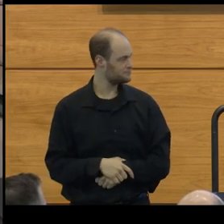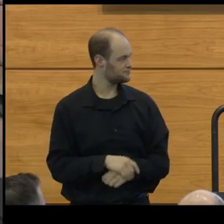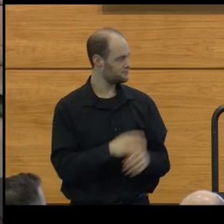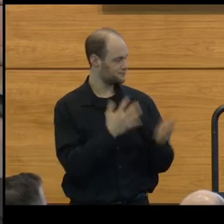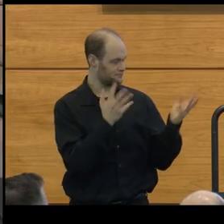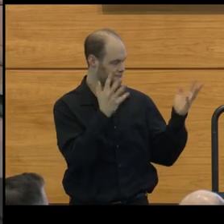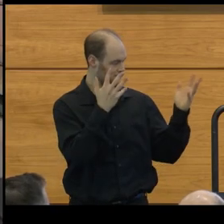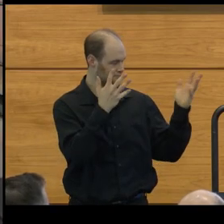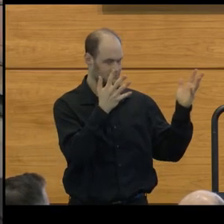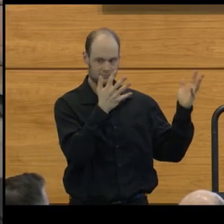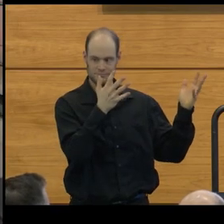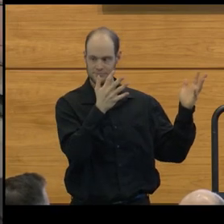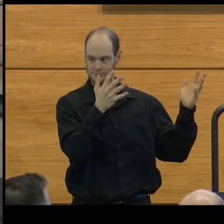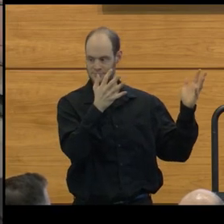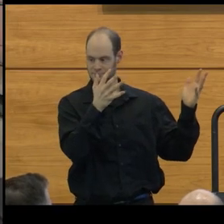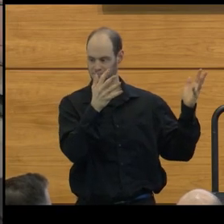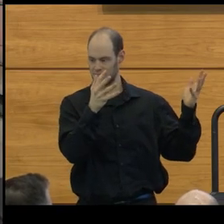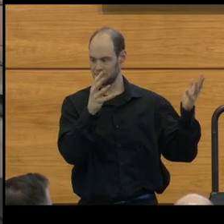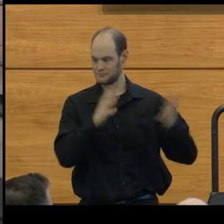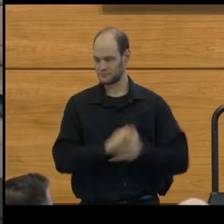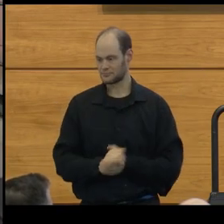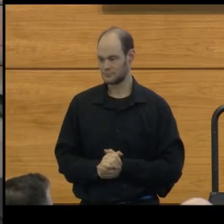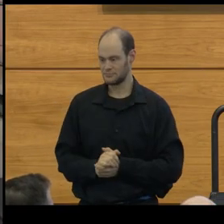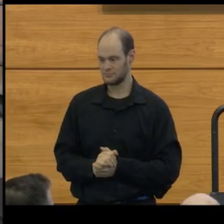(audience applauding)